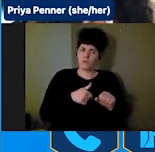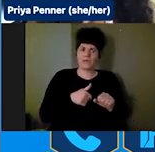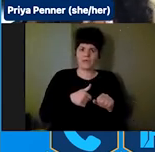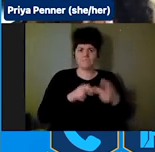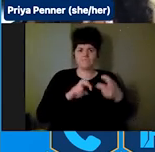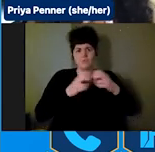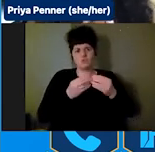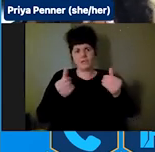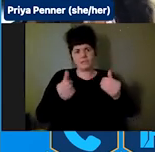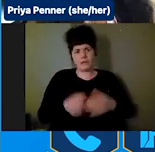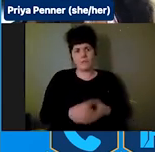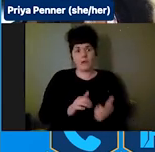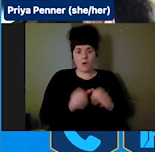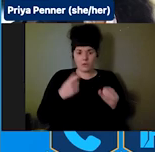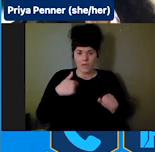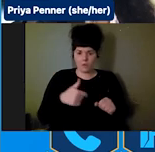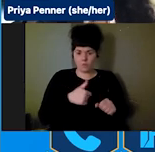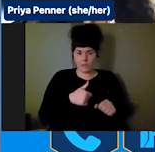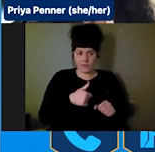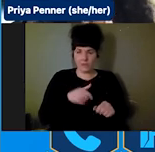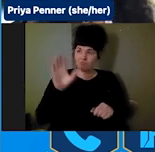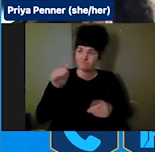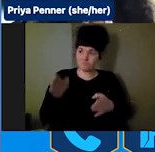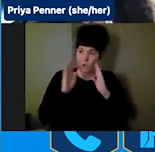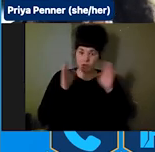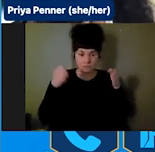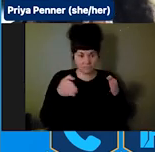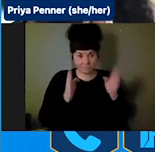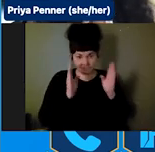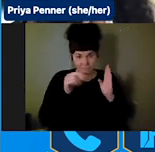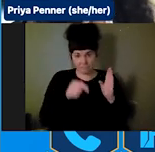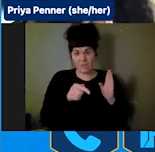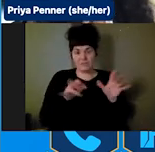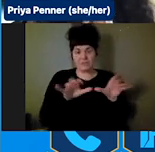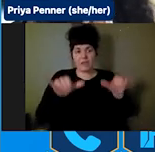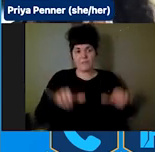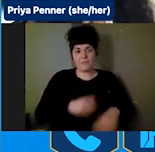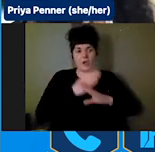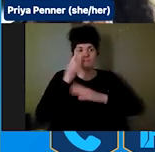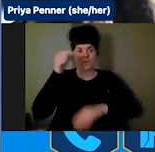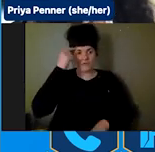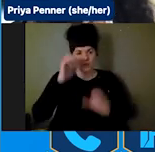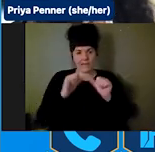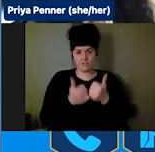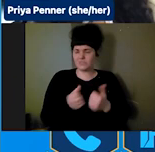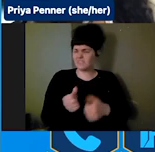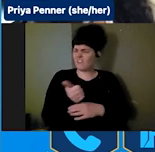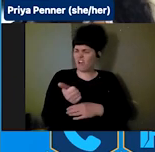attention to the systemic barriers for government agencies and other responsible agencies to address; and we